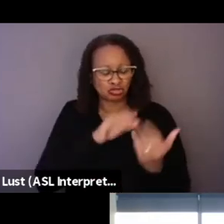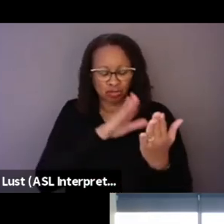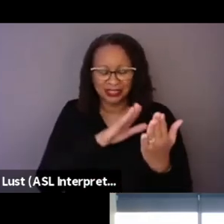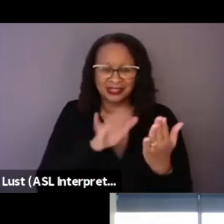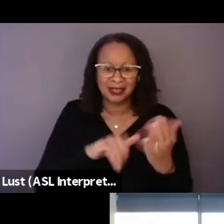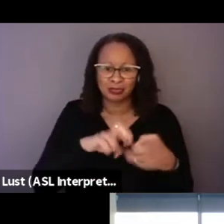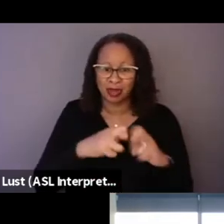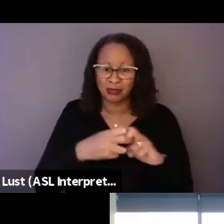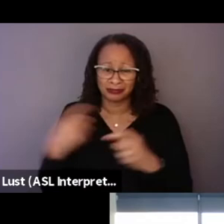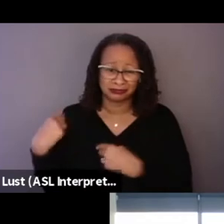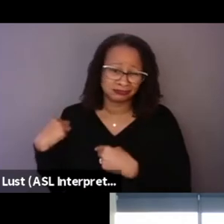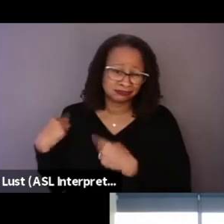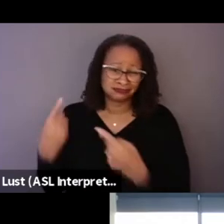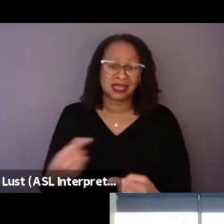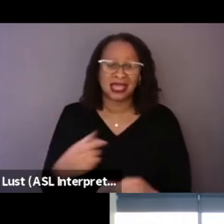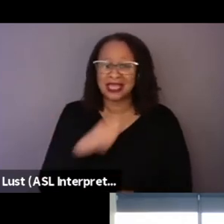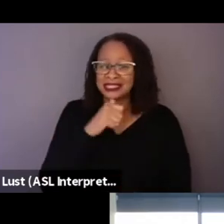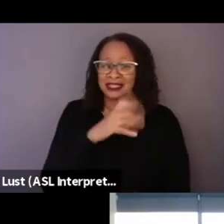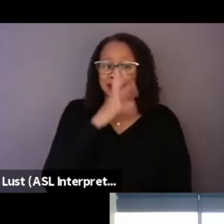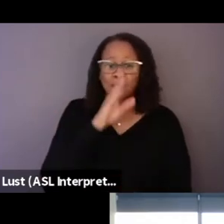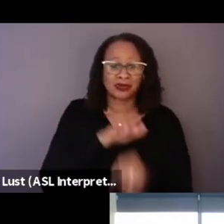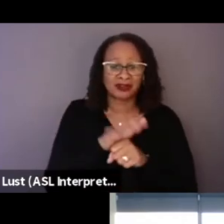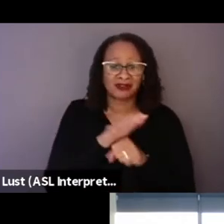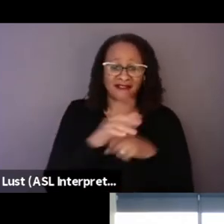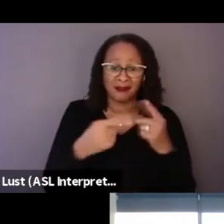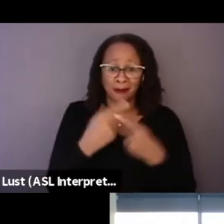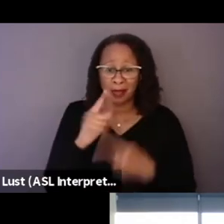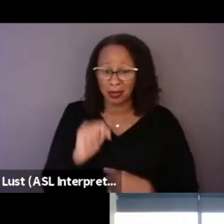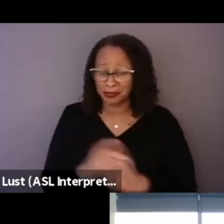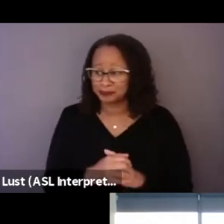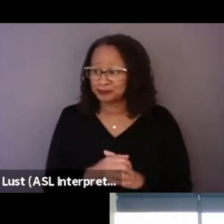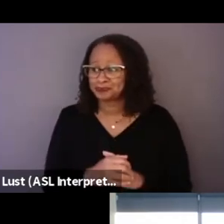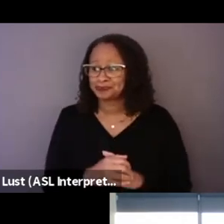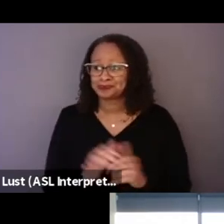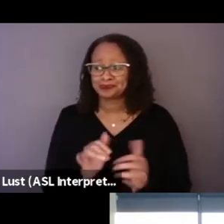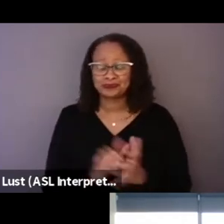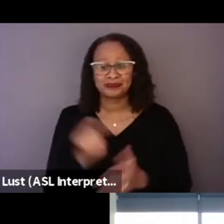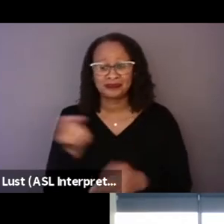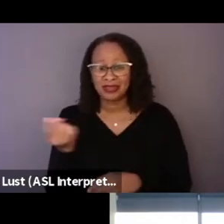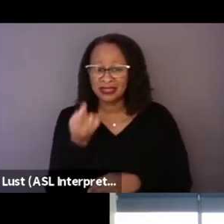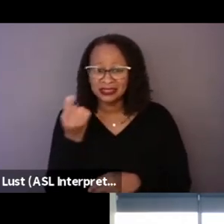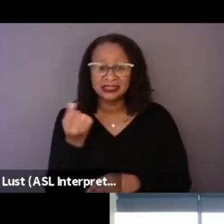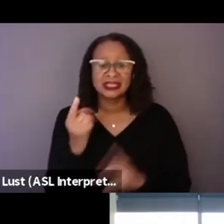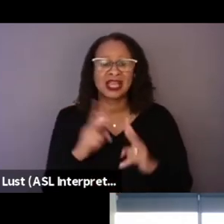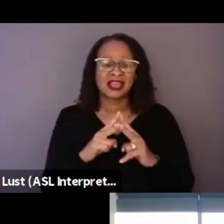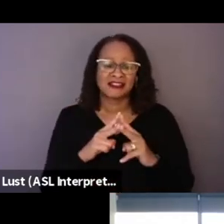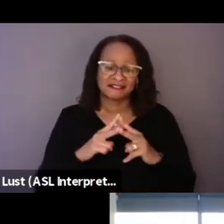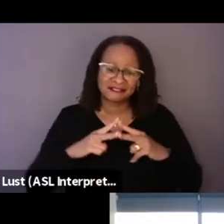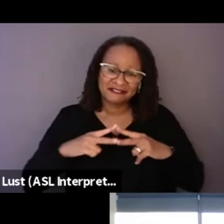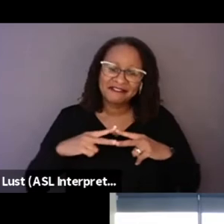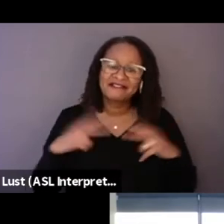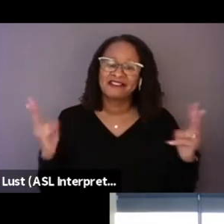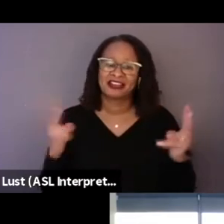Hasn't spoken enough about it. And it's something that's very, very much ingrained